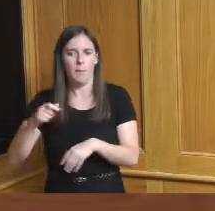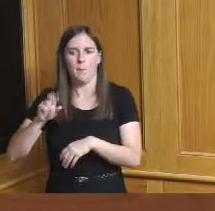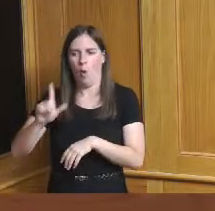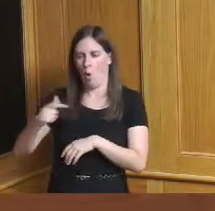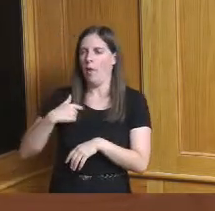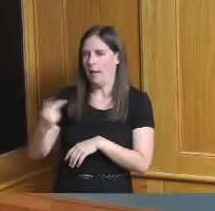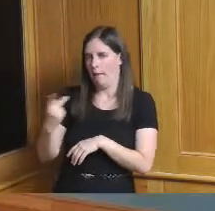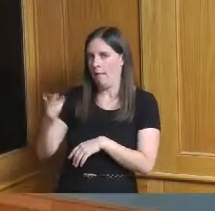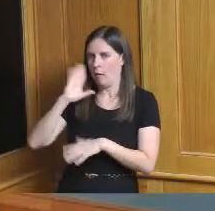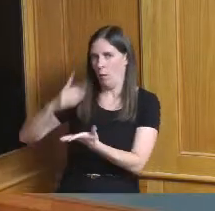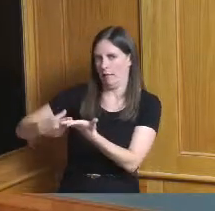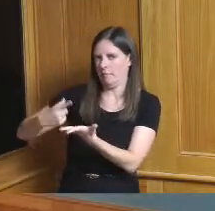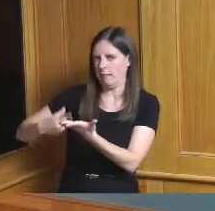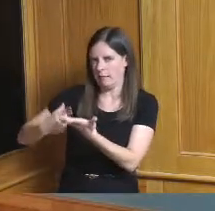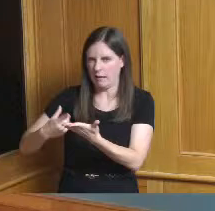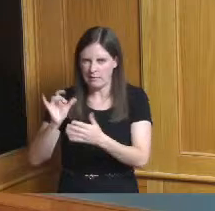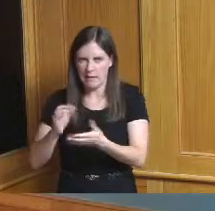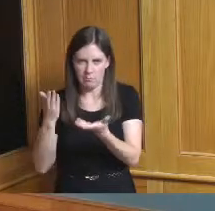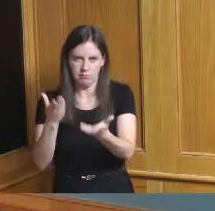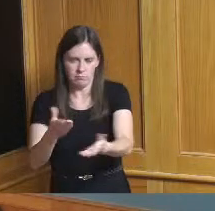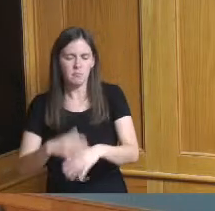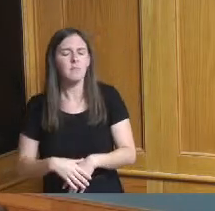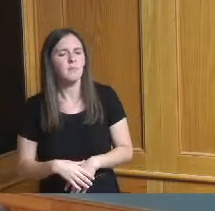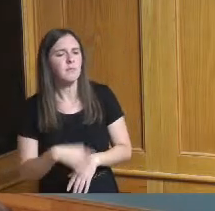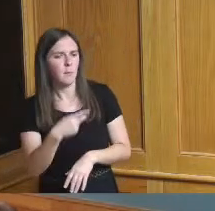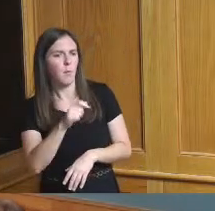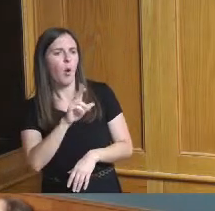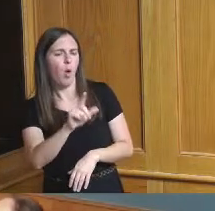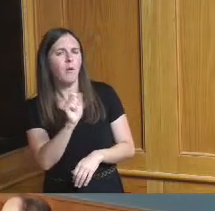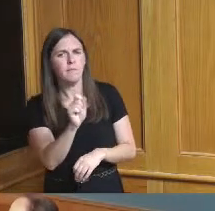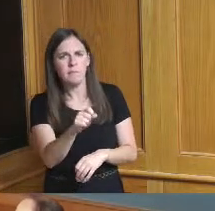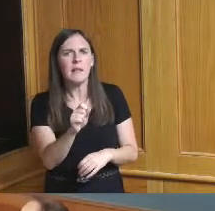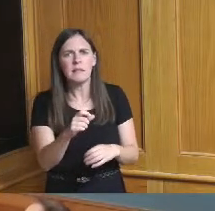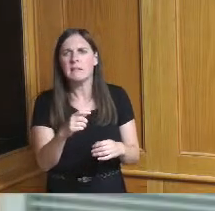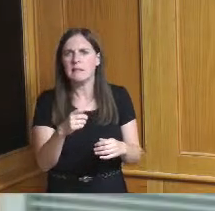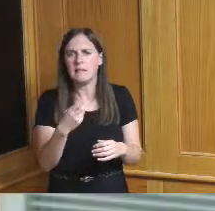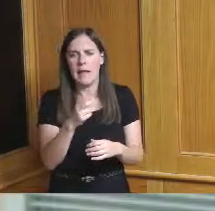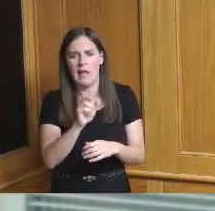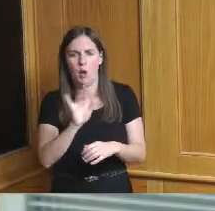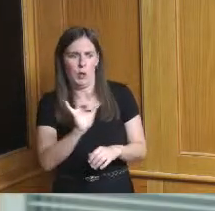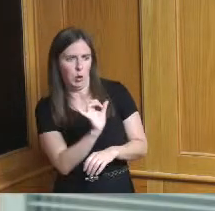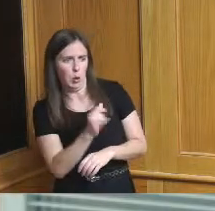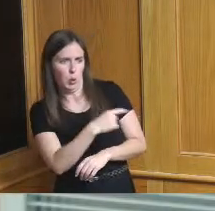I would say Jeff has been really helpful and Harry too we are working on a state grant to hopefully